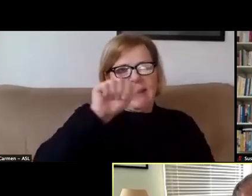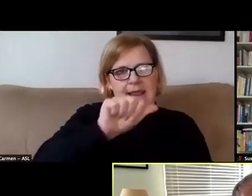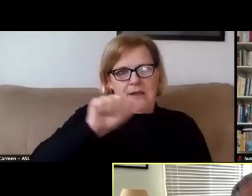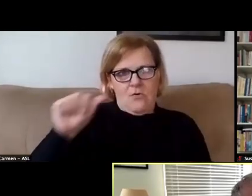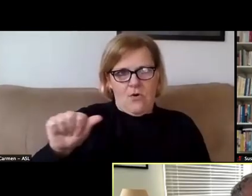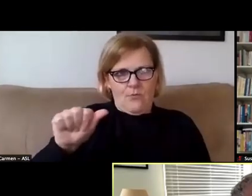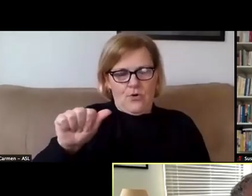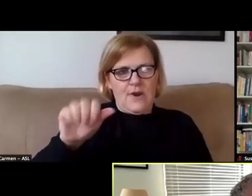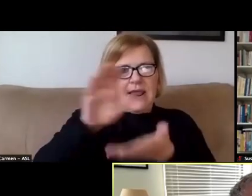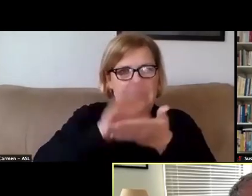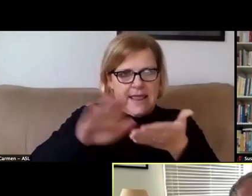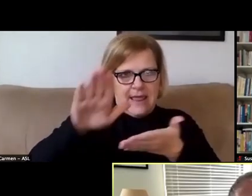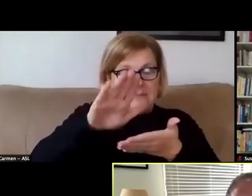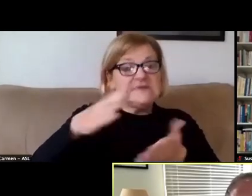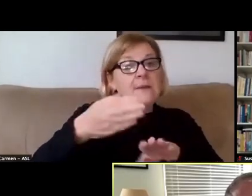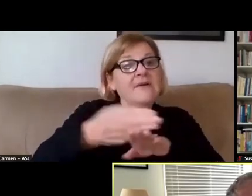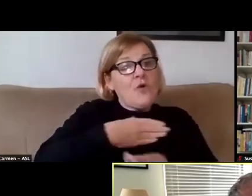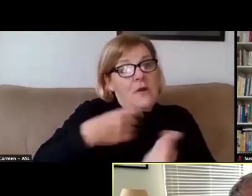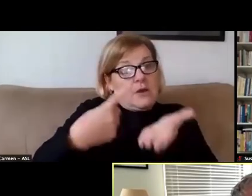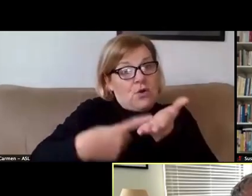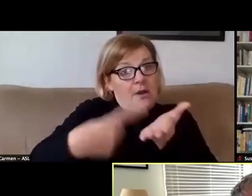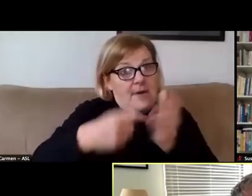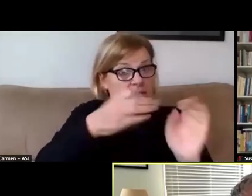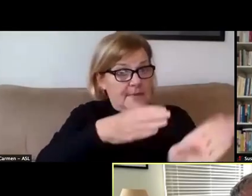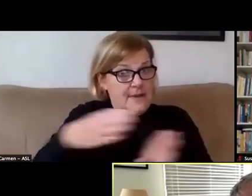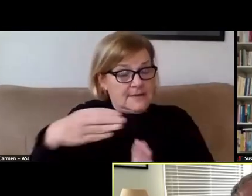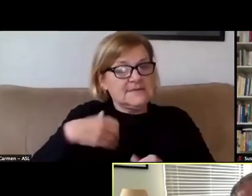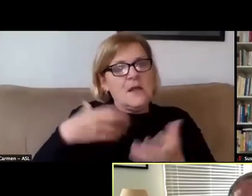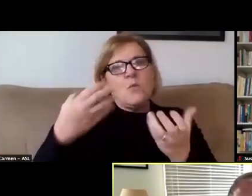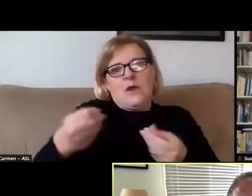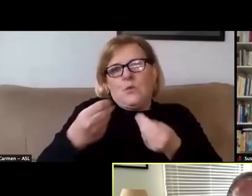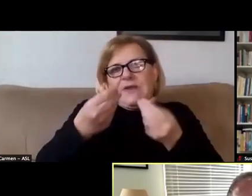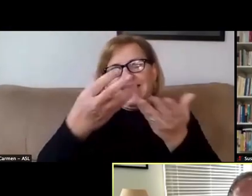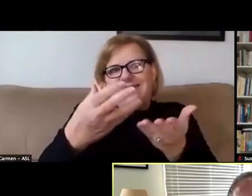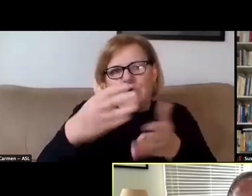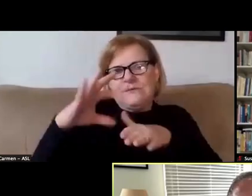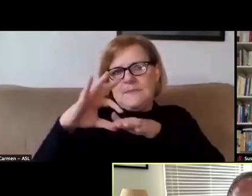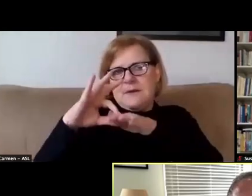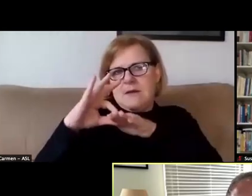And before I talk about the plans, I wanna give you a little bit of context.